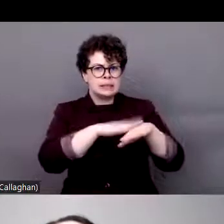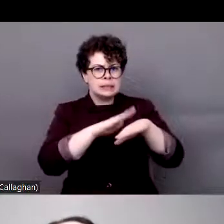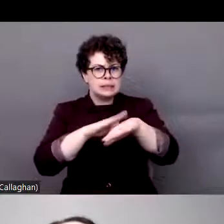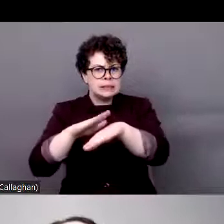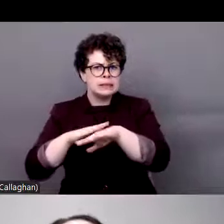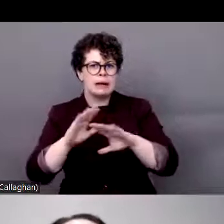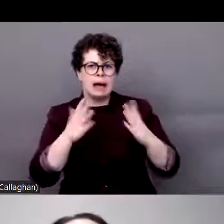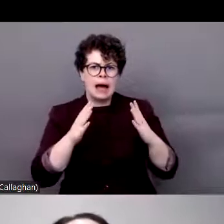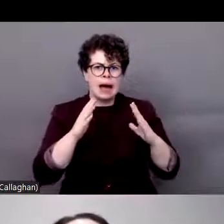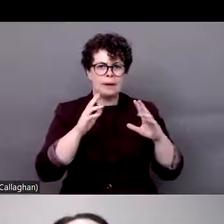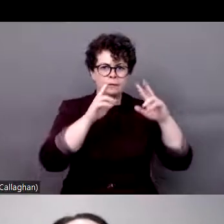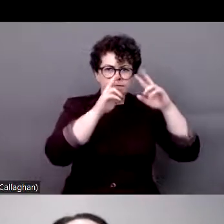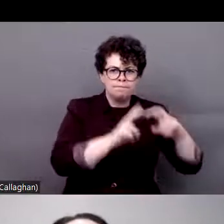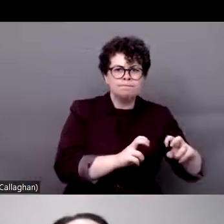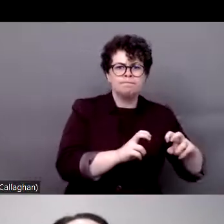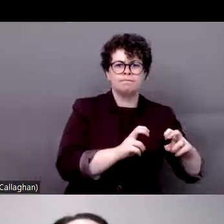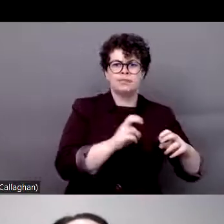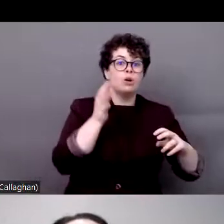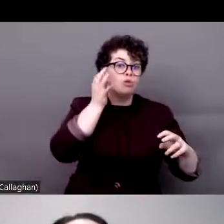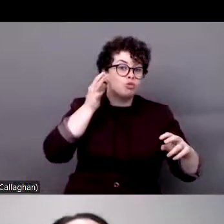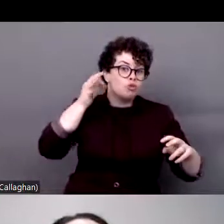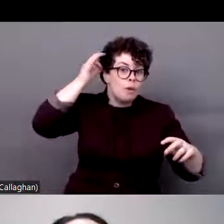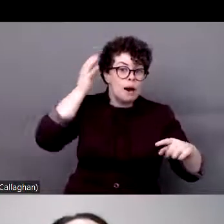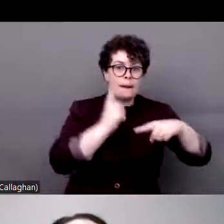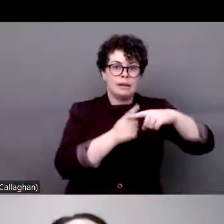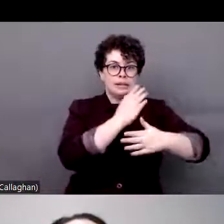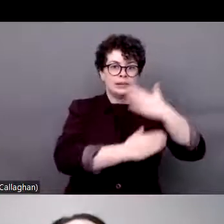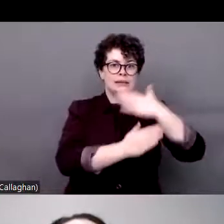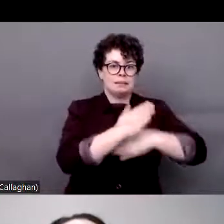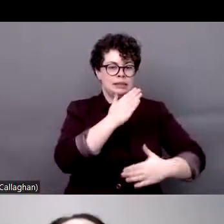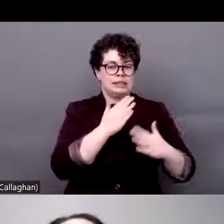problems of Roma with disabilities.